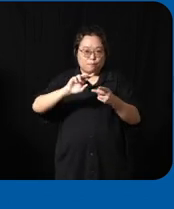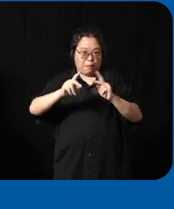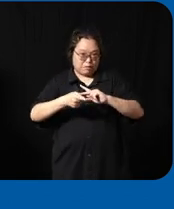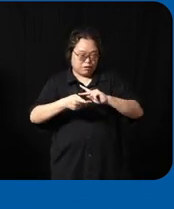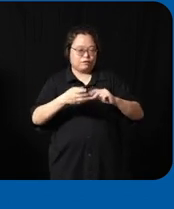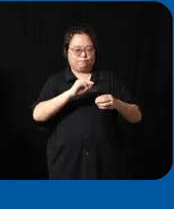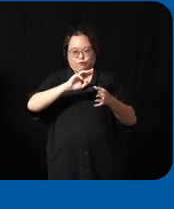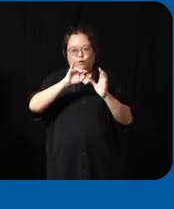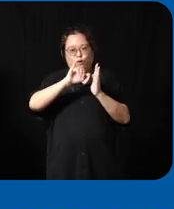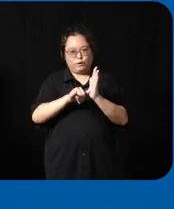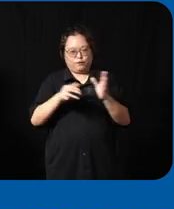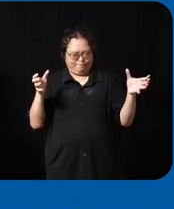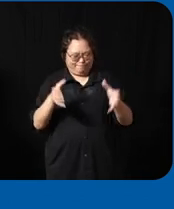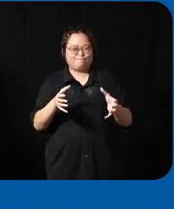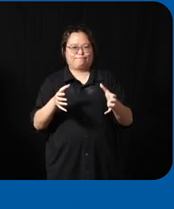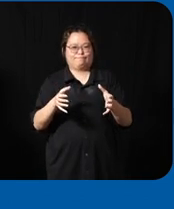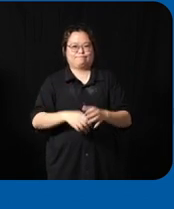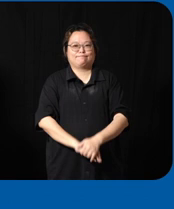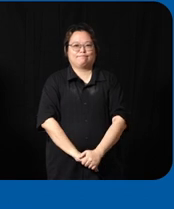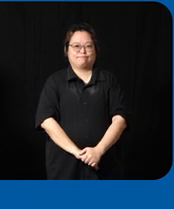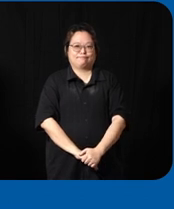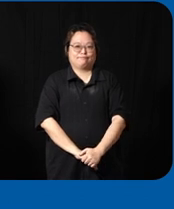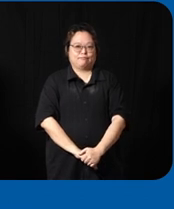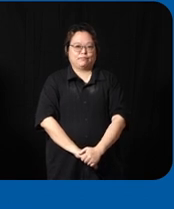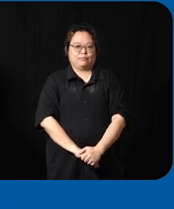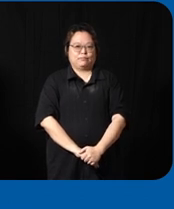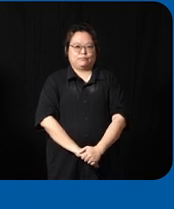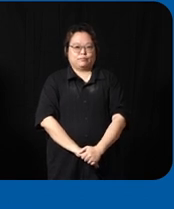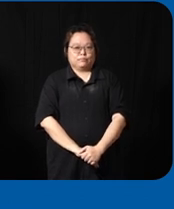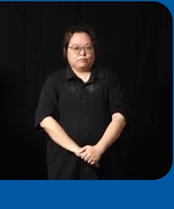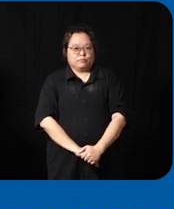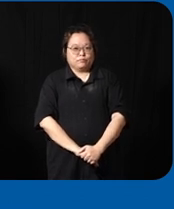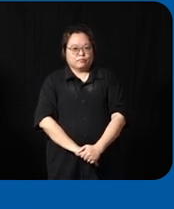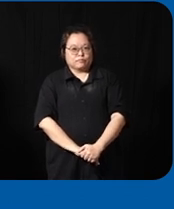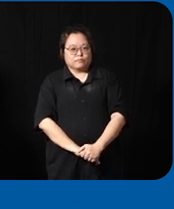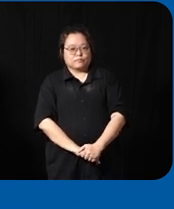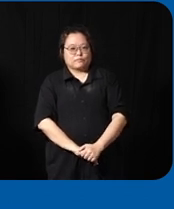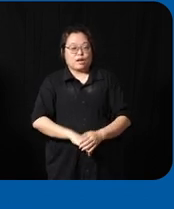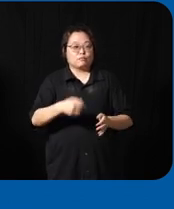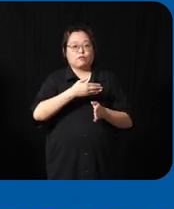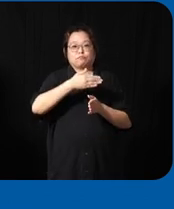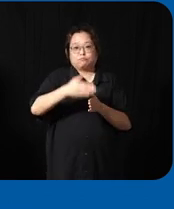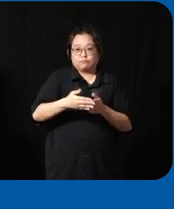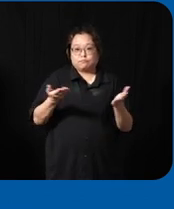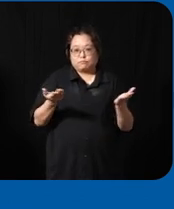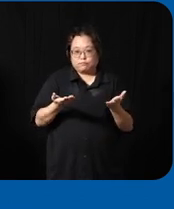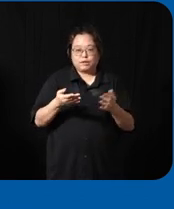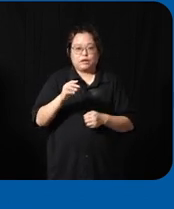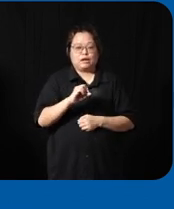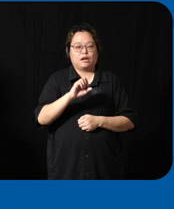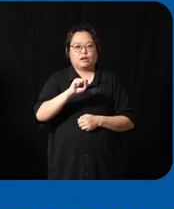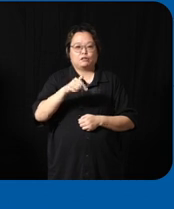community so just this is just to I would like to end off to say that SJ en's role in Singapore